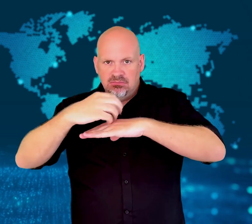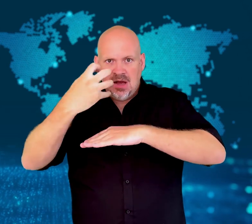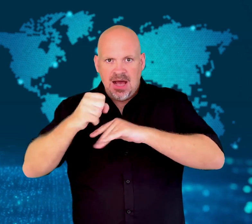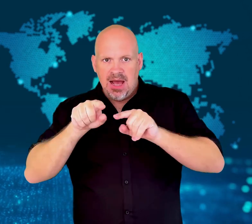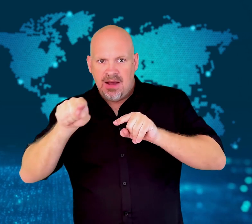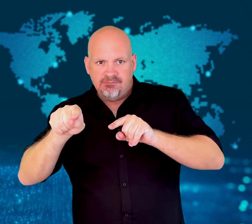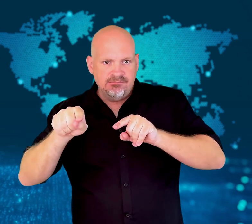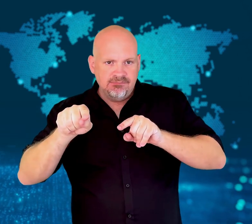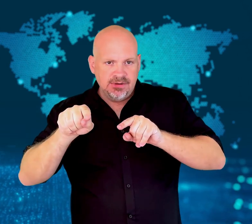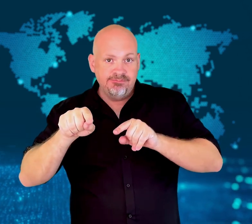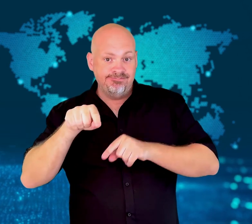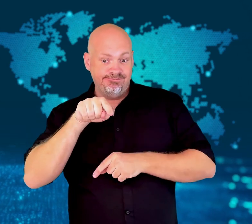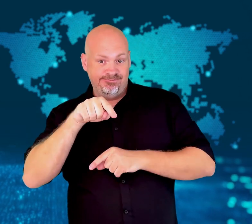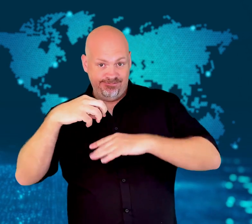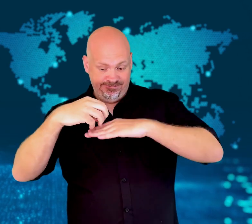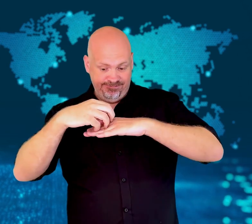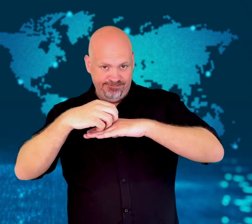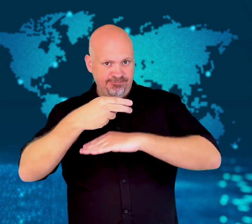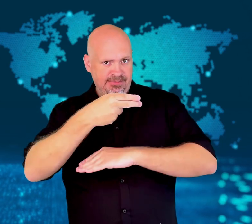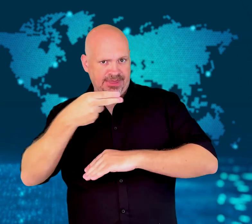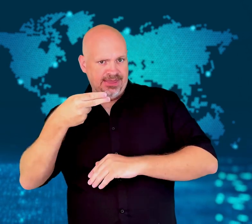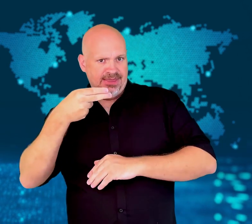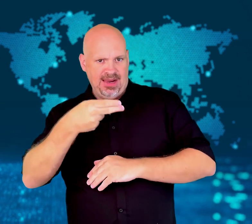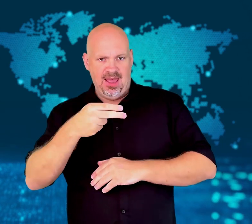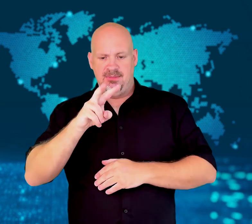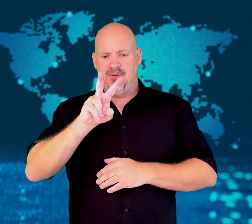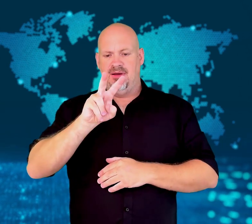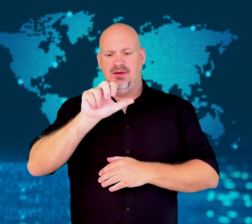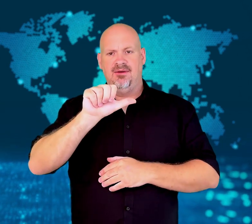around 100 kilometers away.